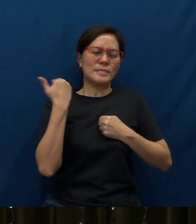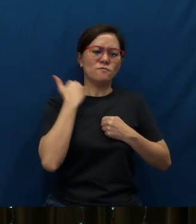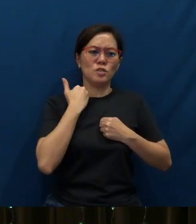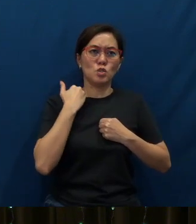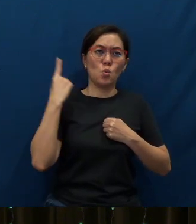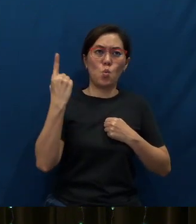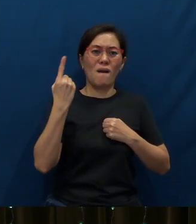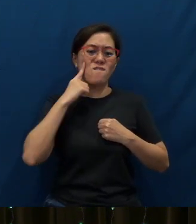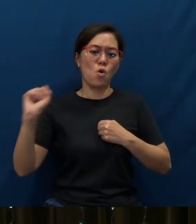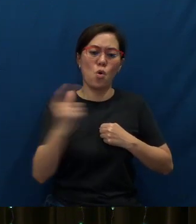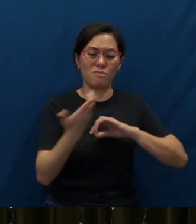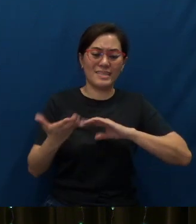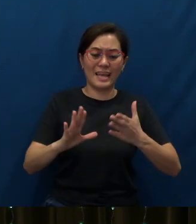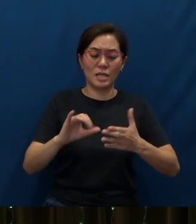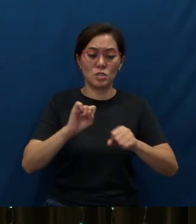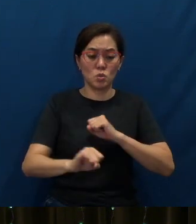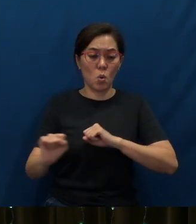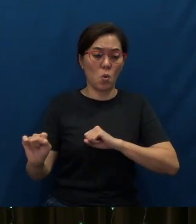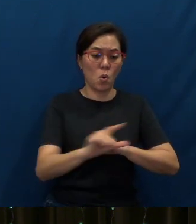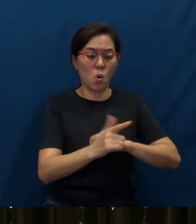all, and therefore all died.